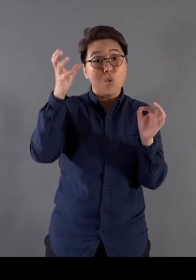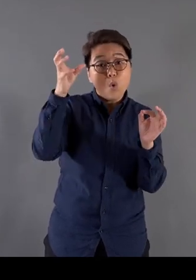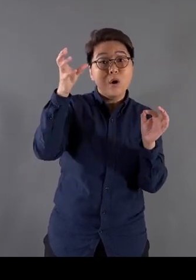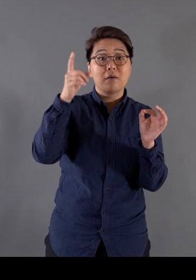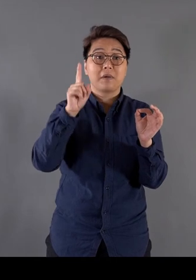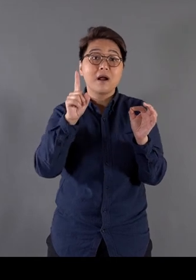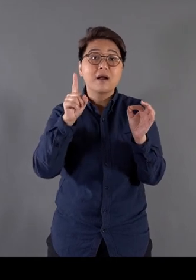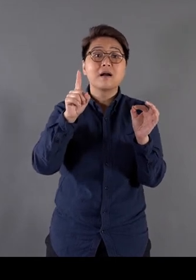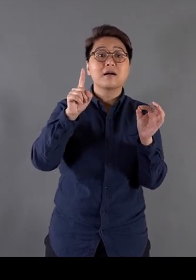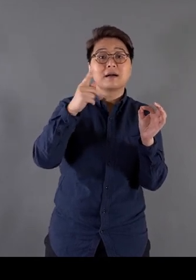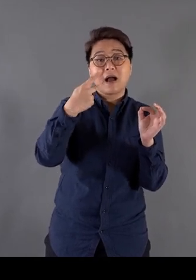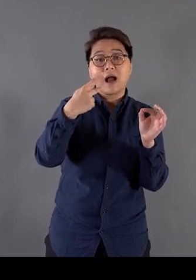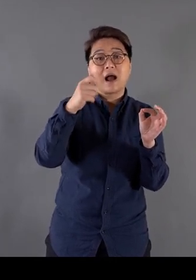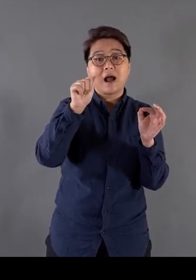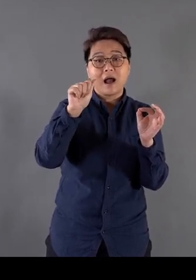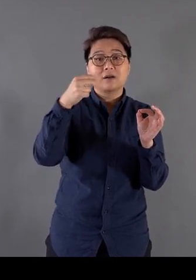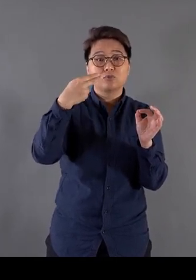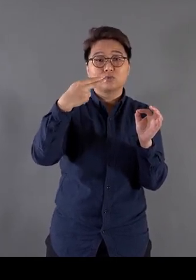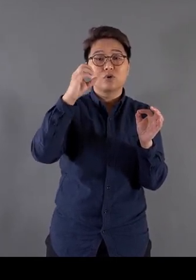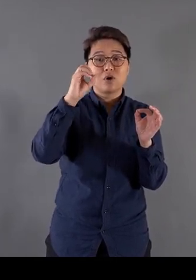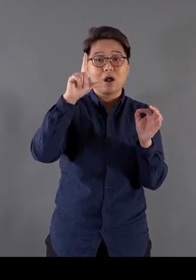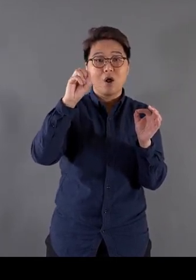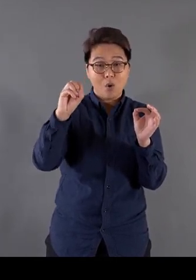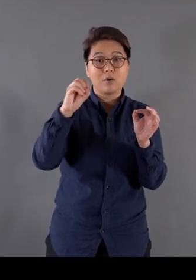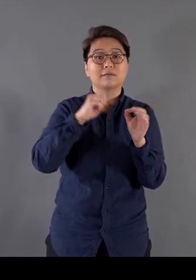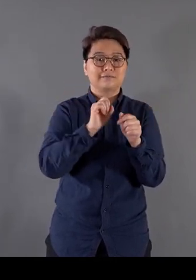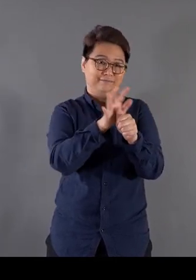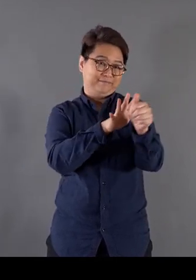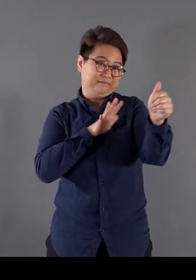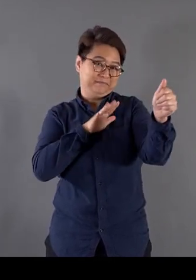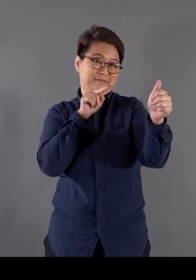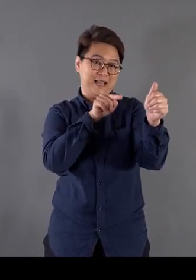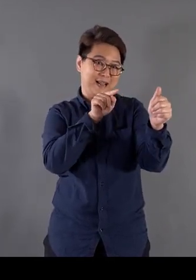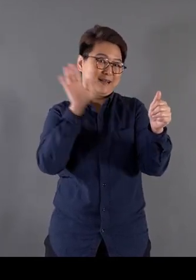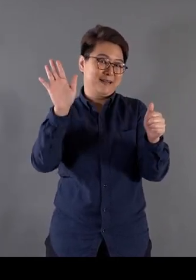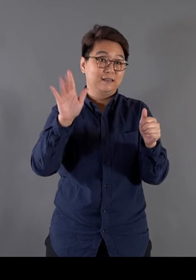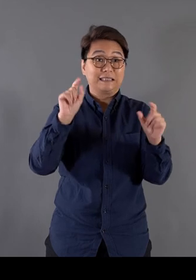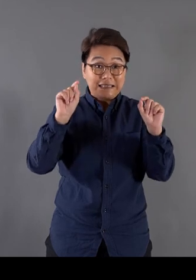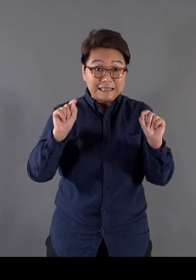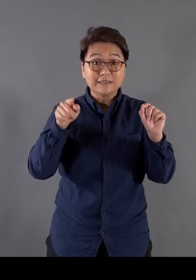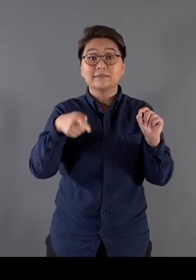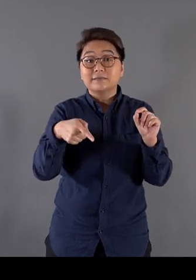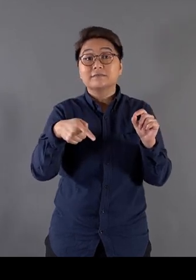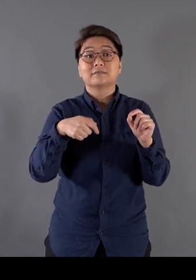was initially influenced by Frida Kahlo although hers had another meaning